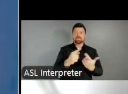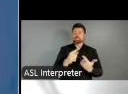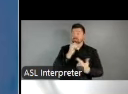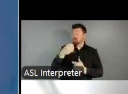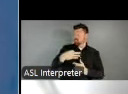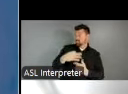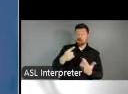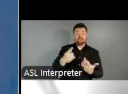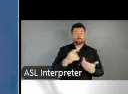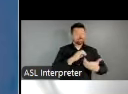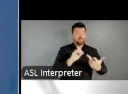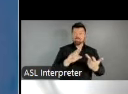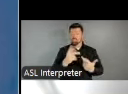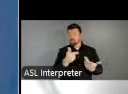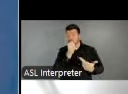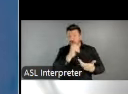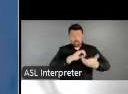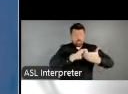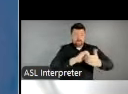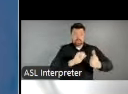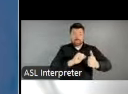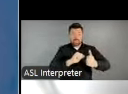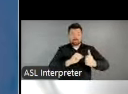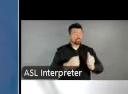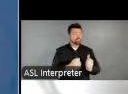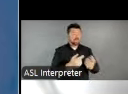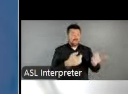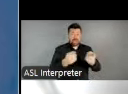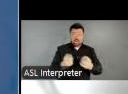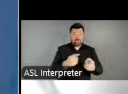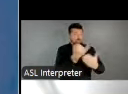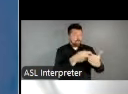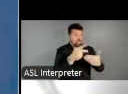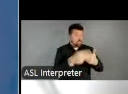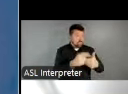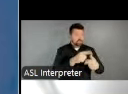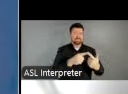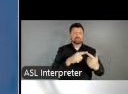partnership. They may present or produce arts programming, maintain a cultural facility,